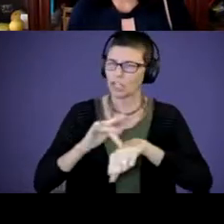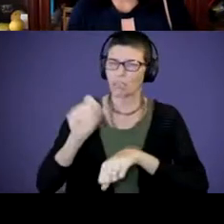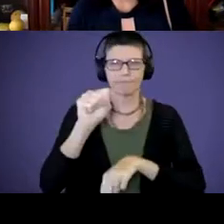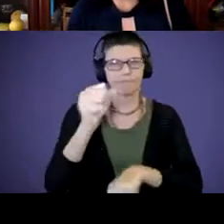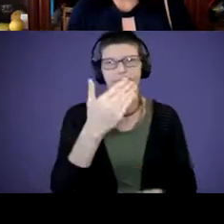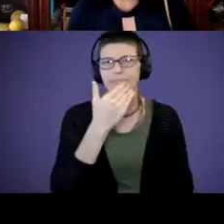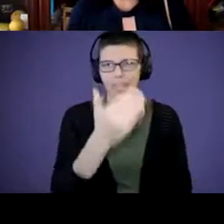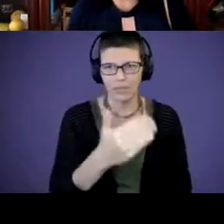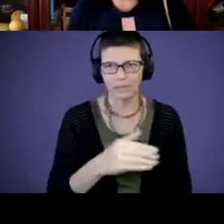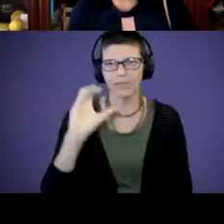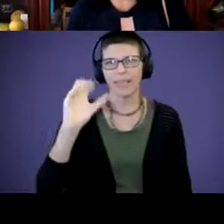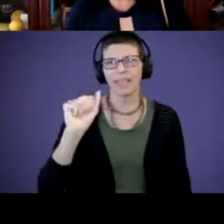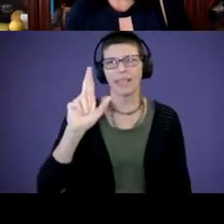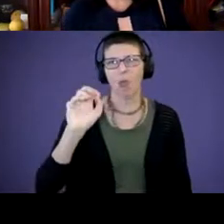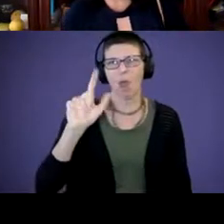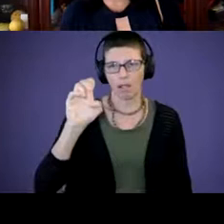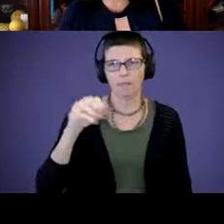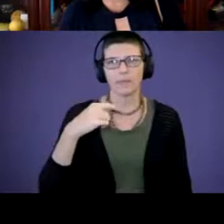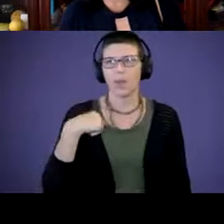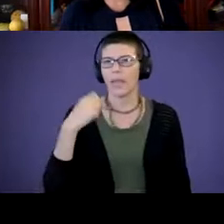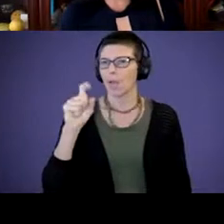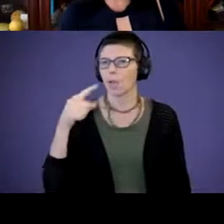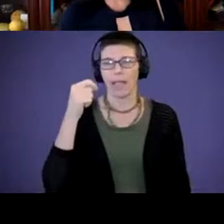Carol, “I can only imagine the stress a parent feels remembering